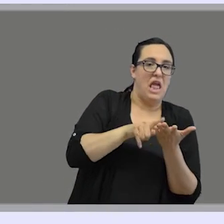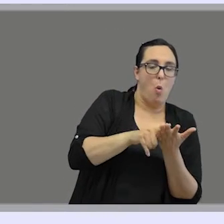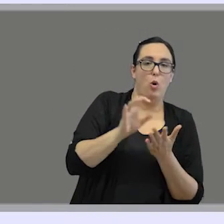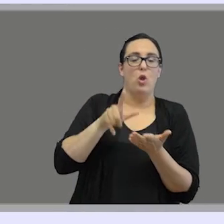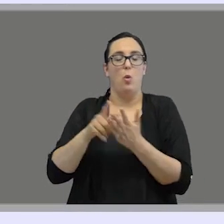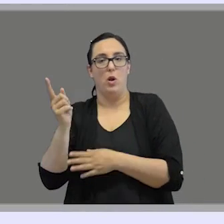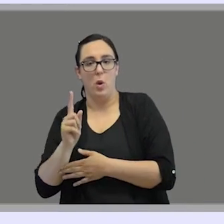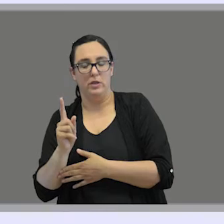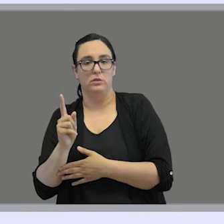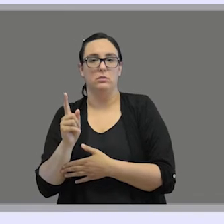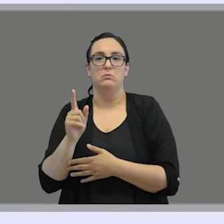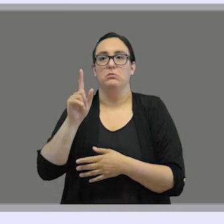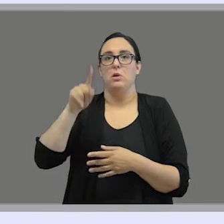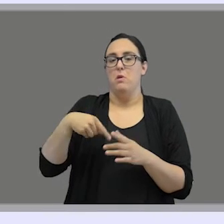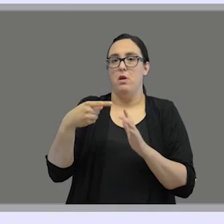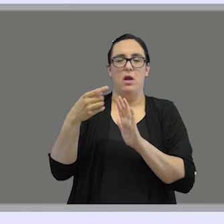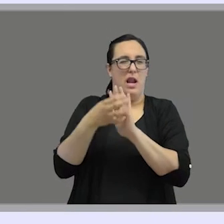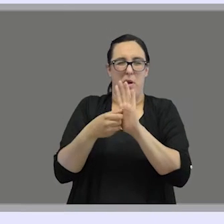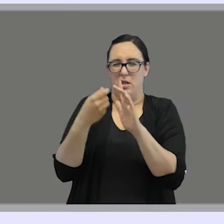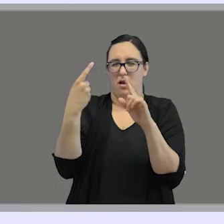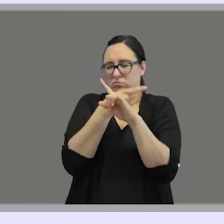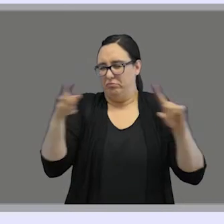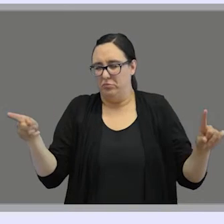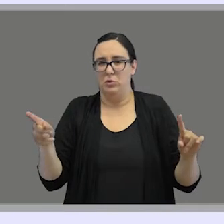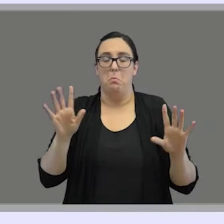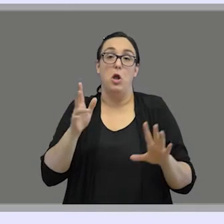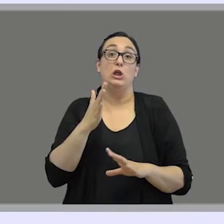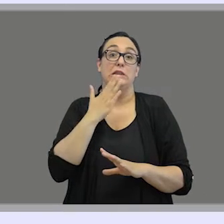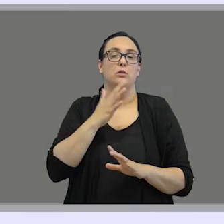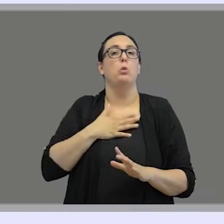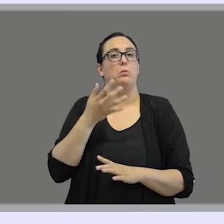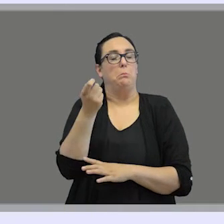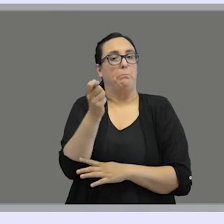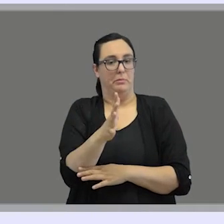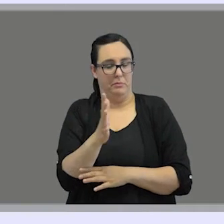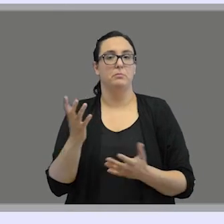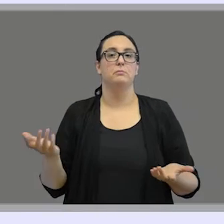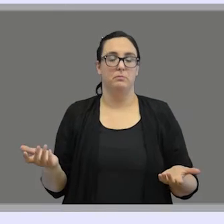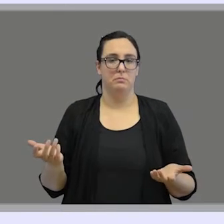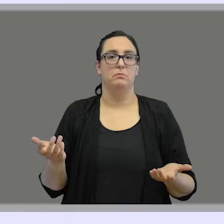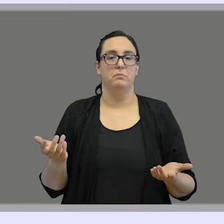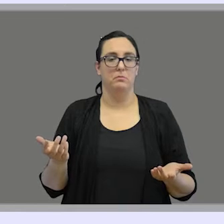although the grammar is not the same, because signed-based code systems